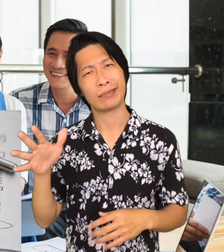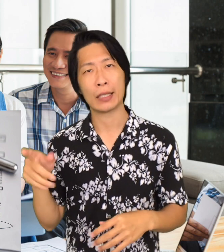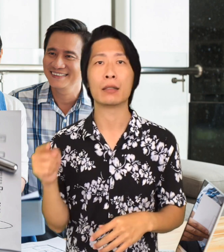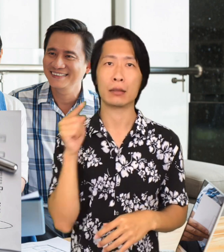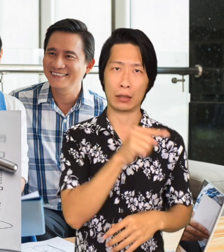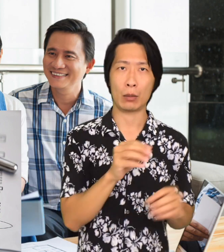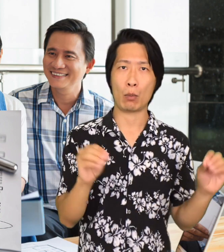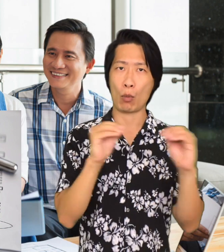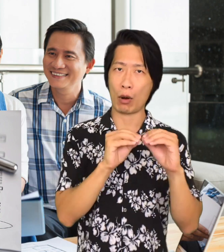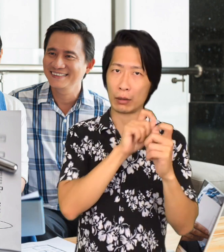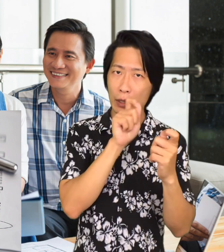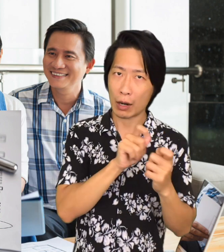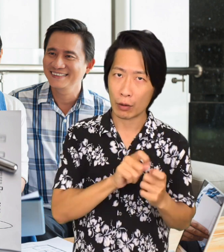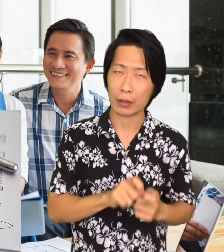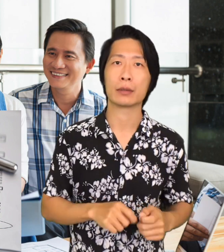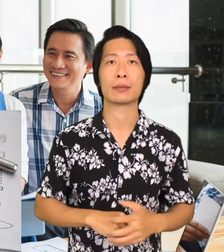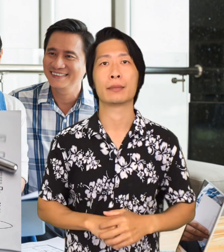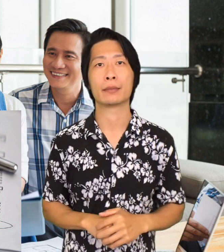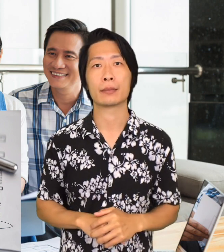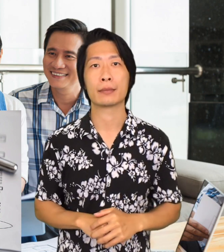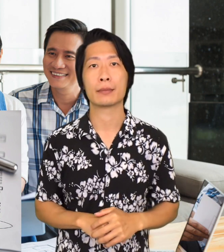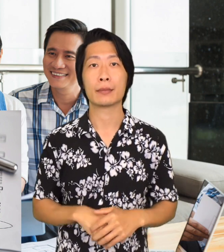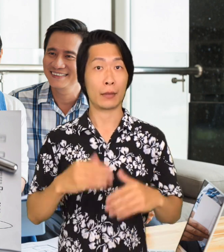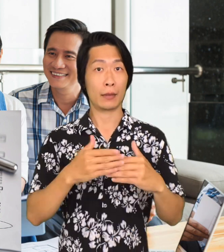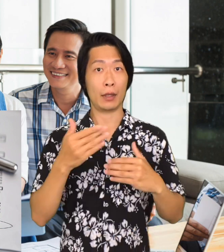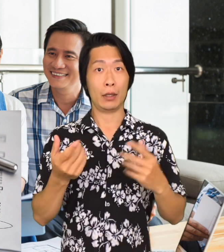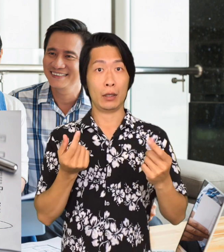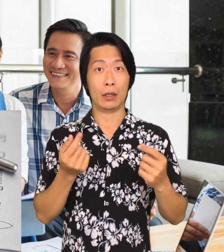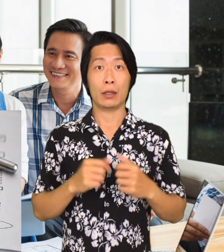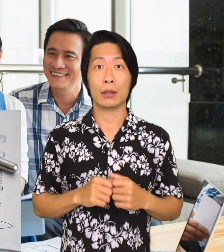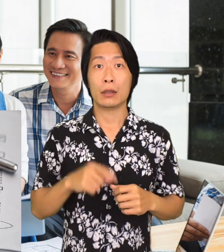Now the next thing is for you to start